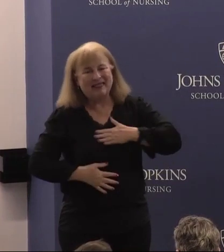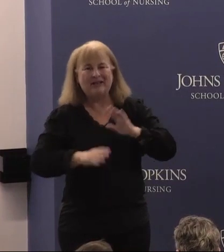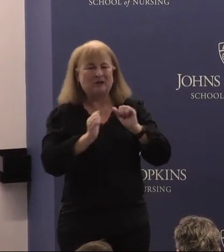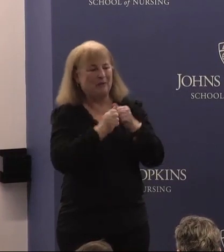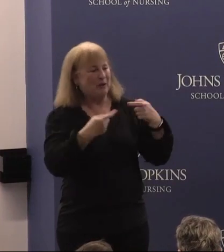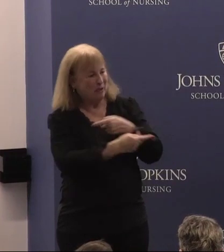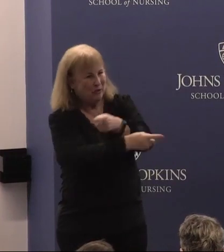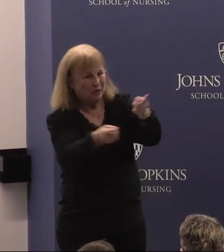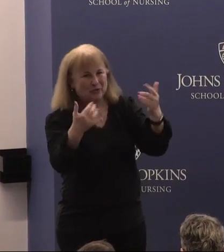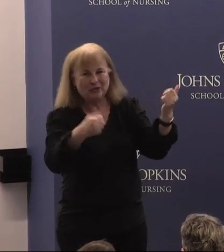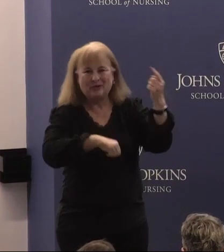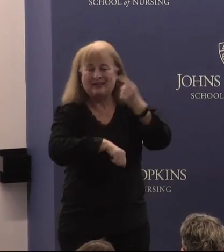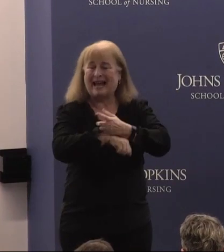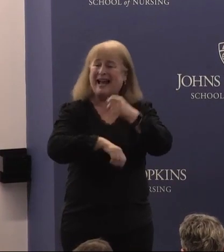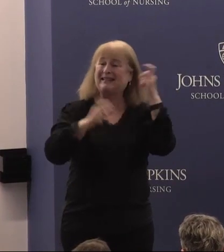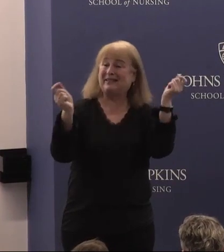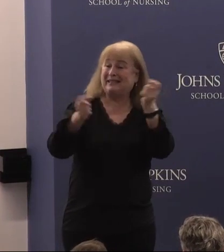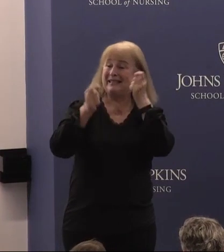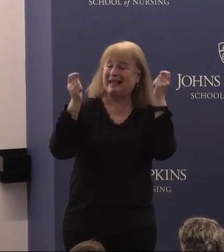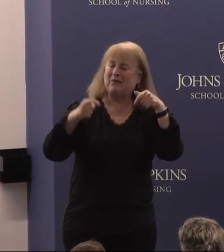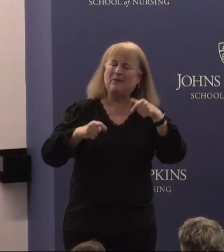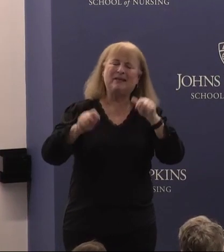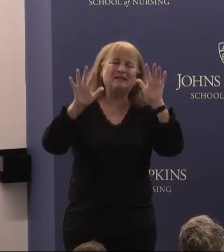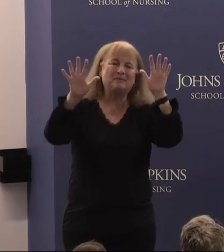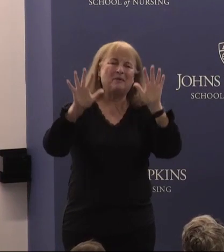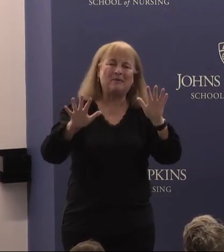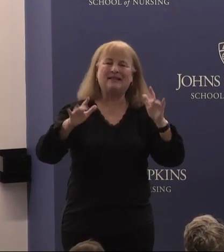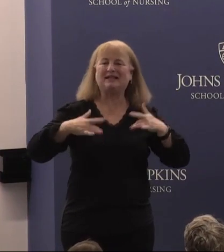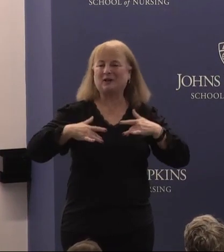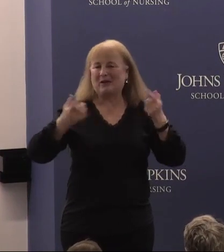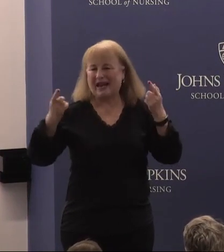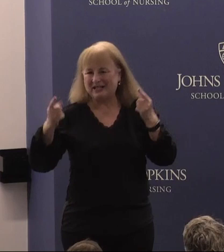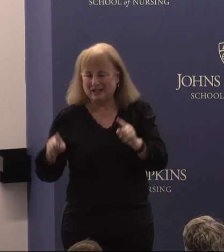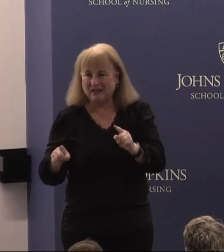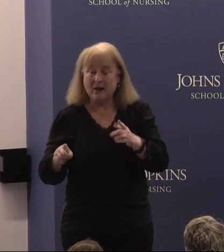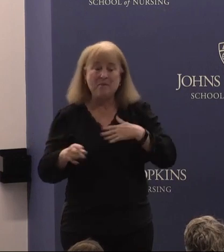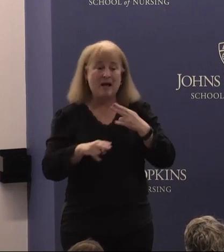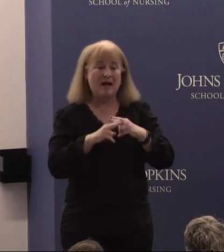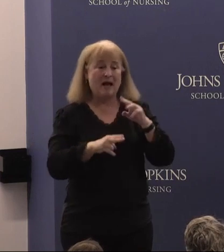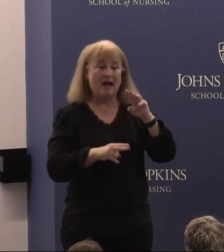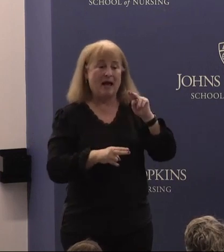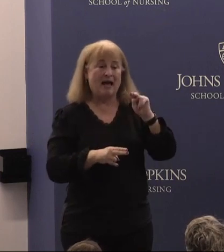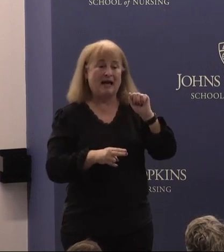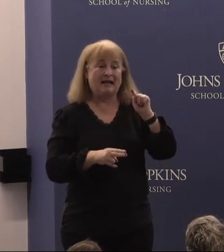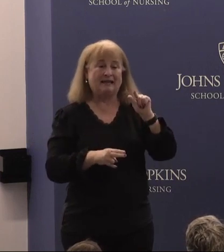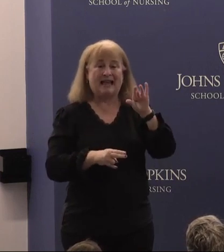today and to celebrate this momentous occasion. My name is Natalie Bush and I'm the chair of the